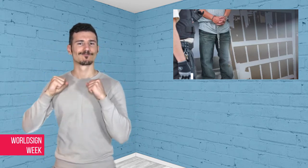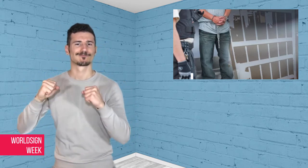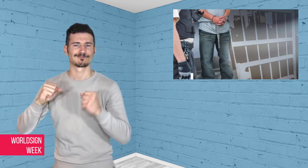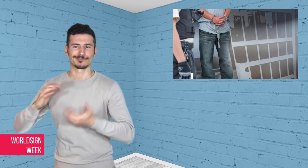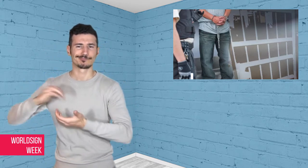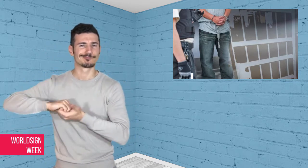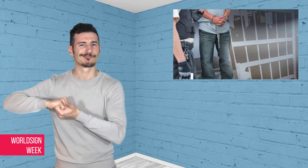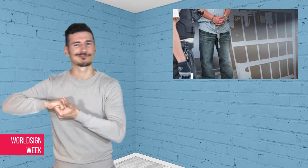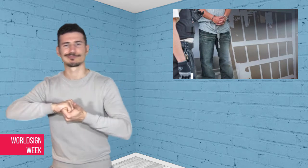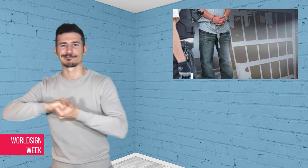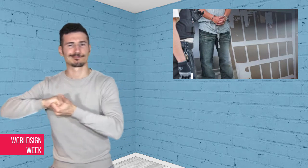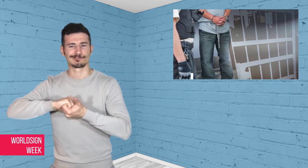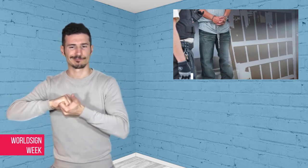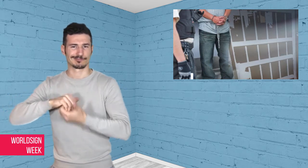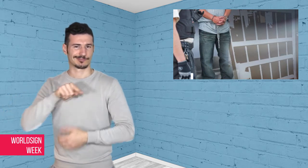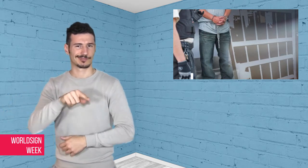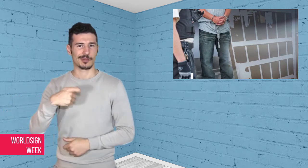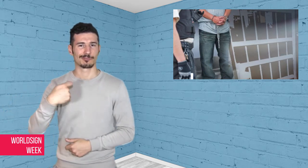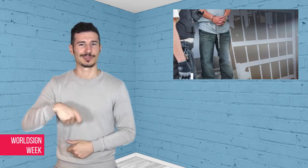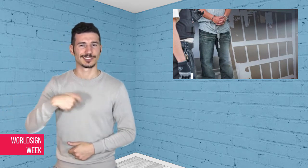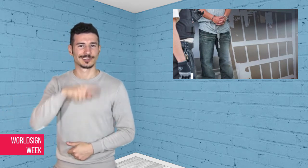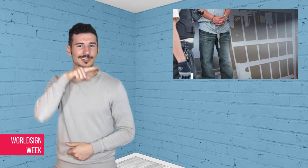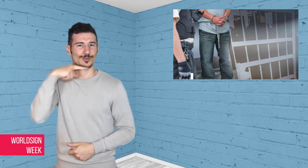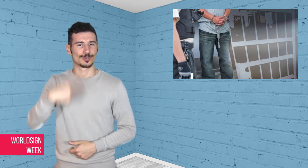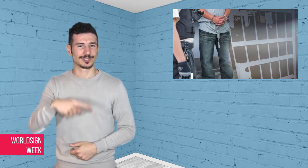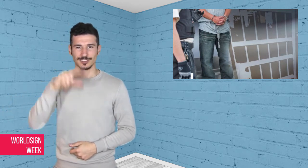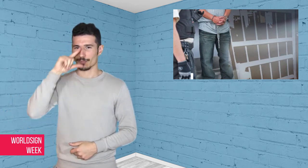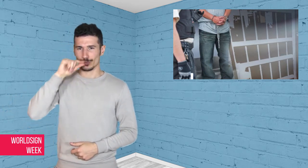widely accused of human rights